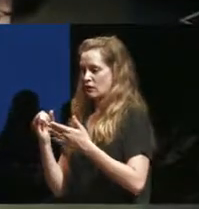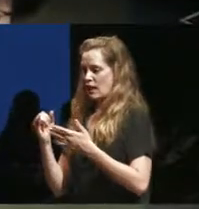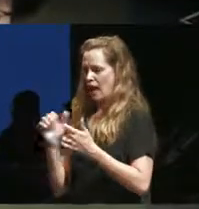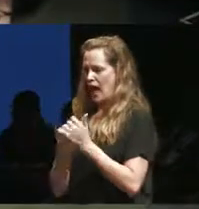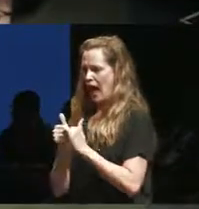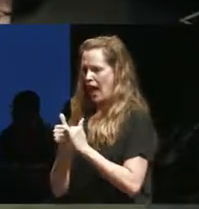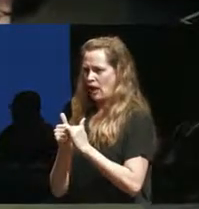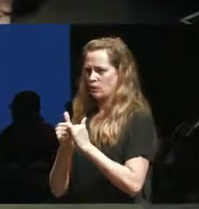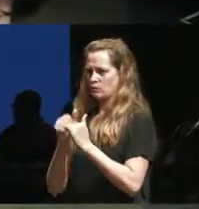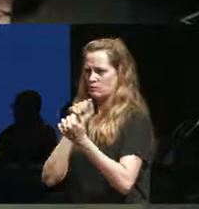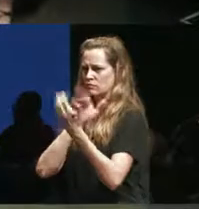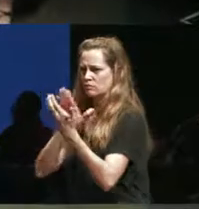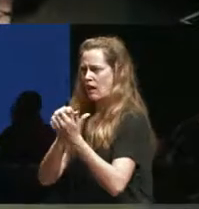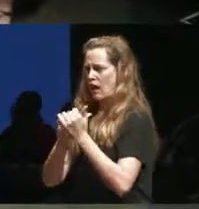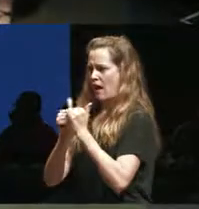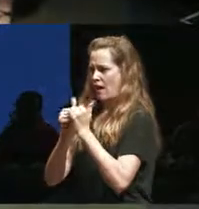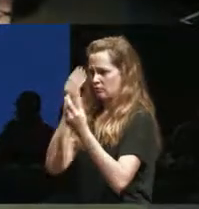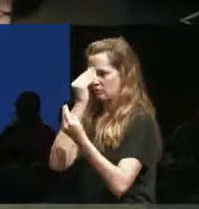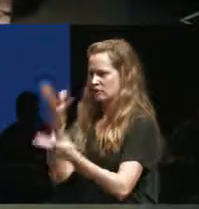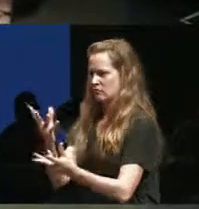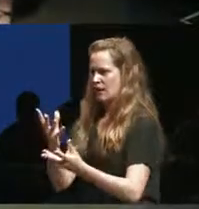to speak and how to speak about something that you don't understand or